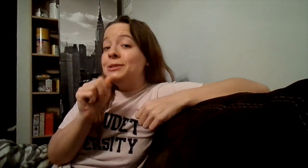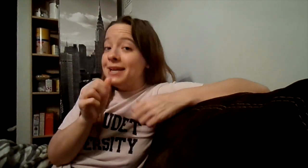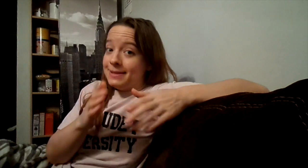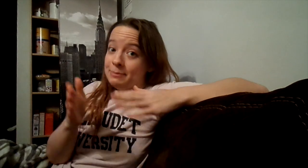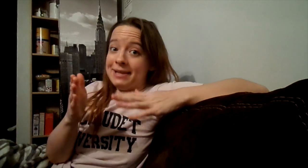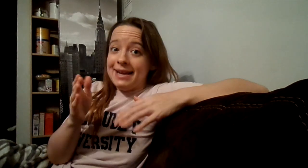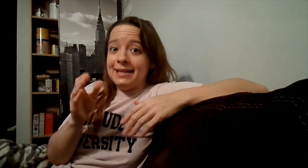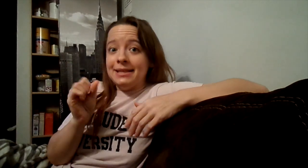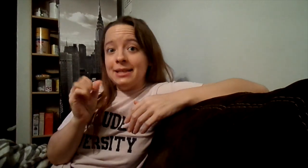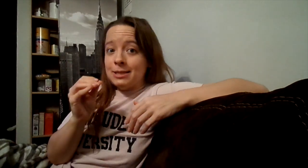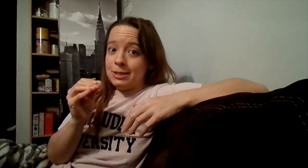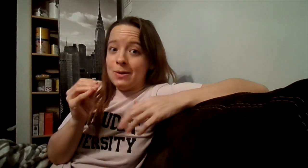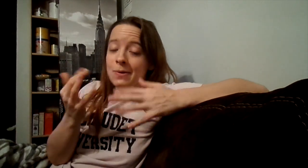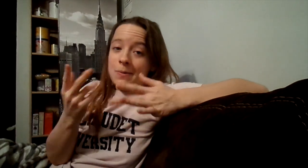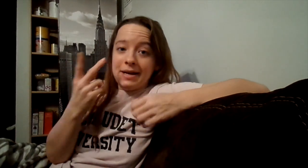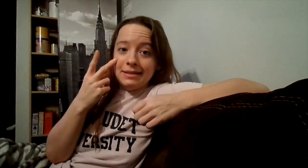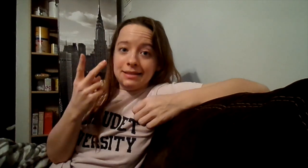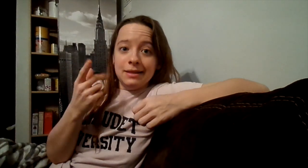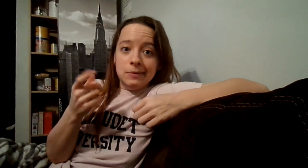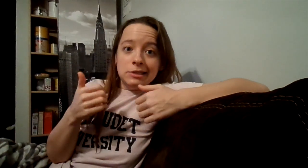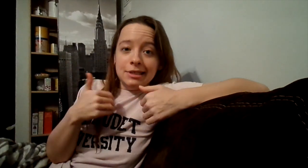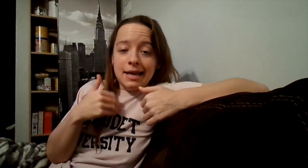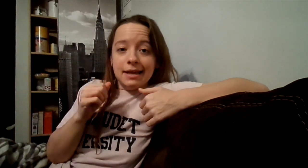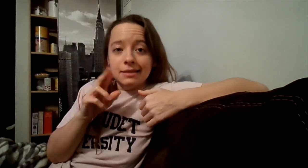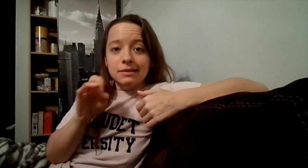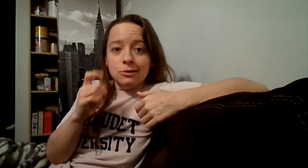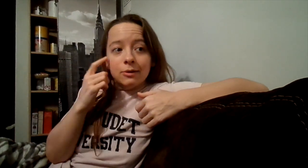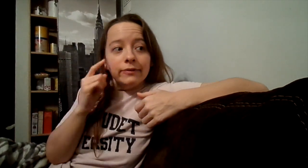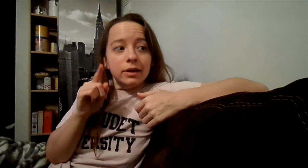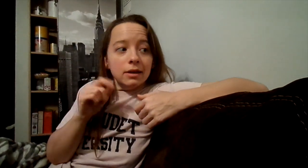to be Jenna's planning so we'll see what she has in store for you.